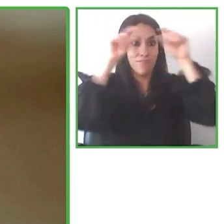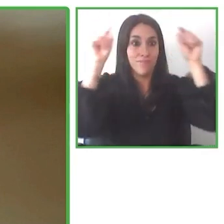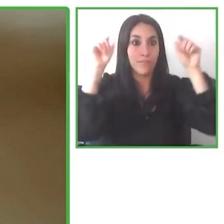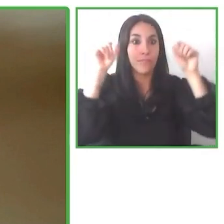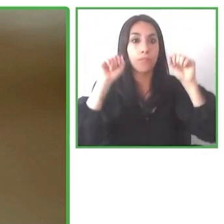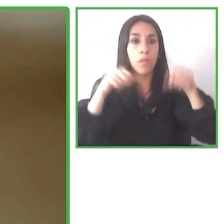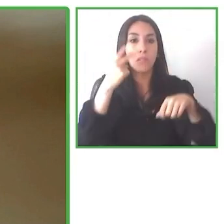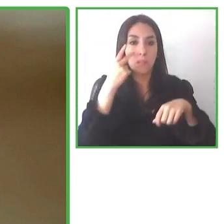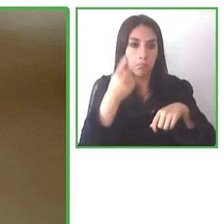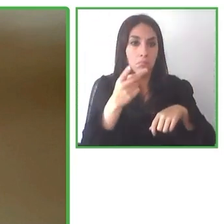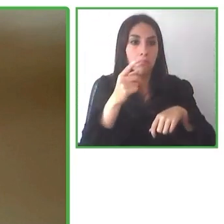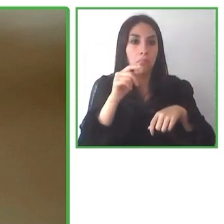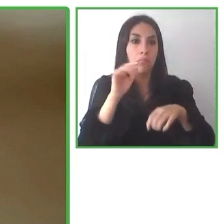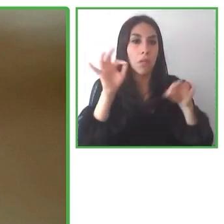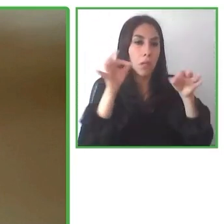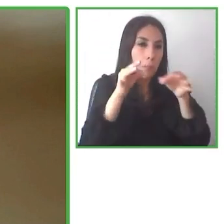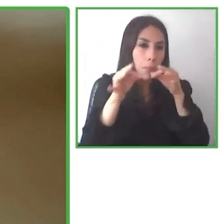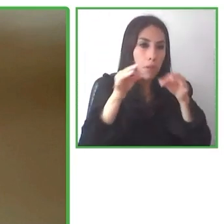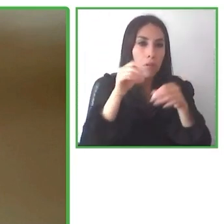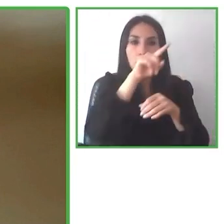But Renat you can tell us more about your initiative.